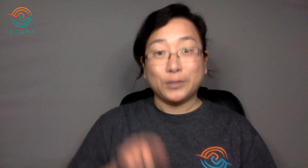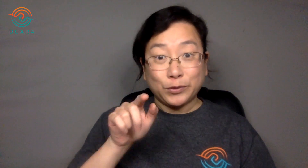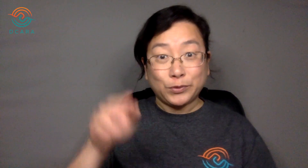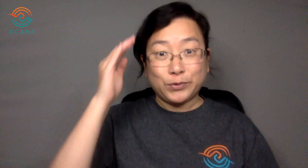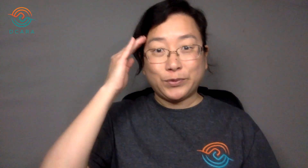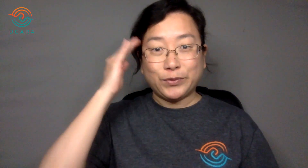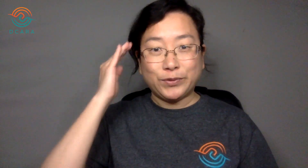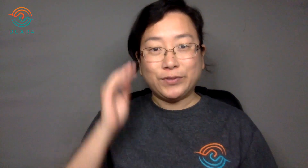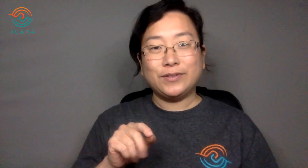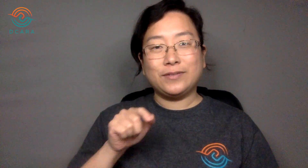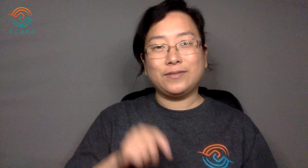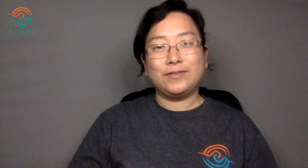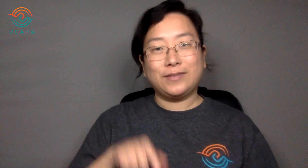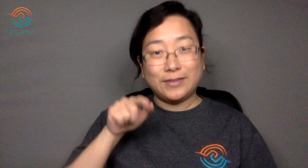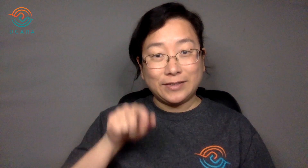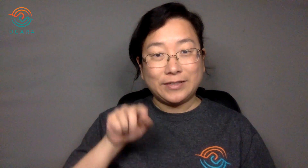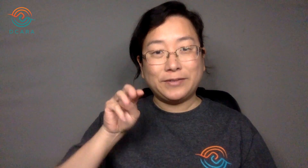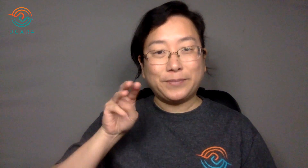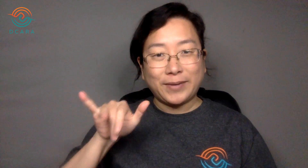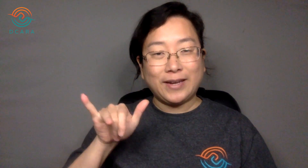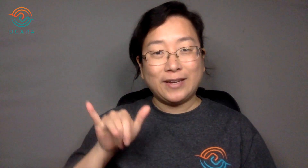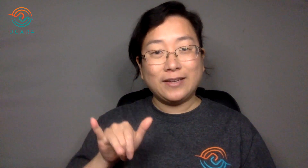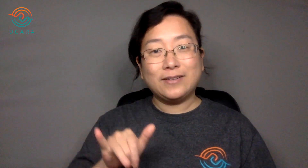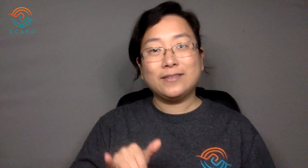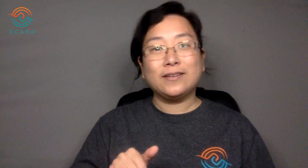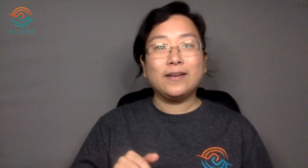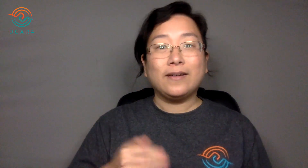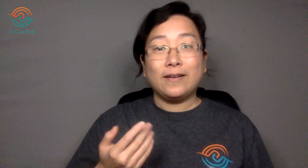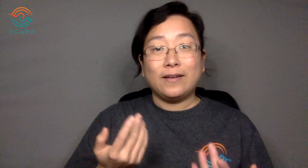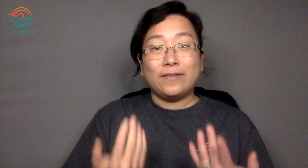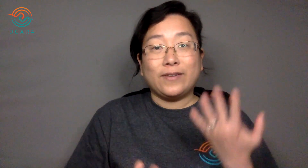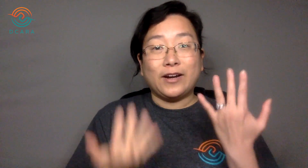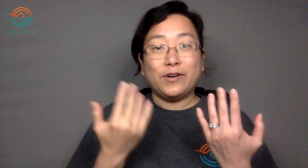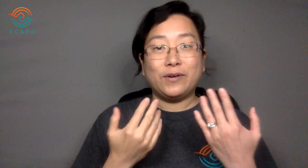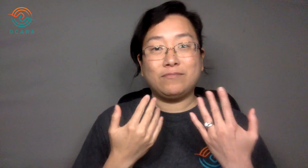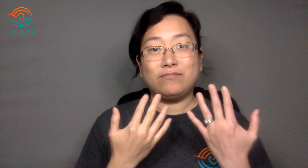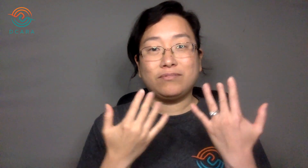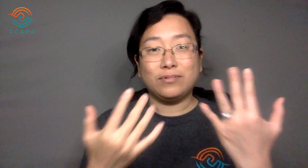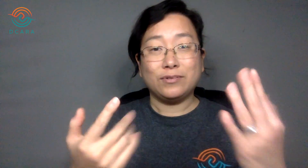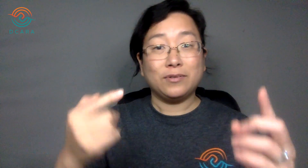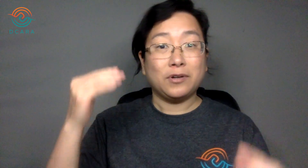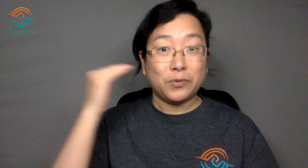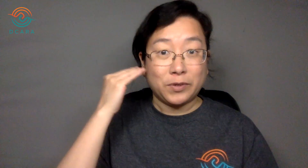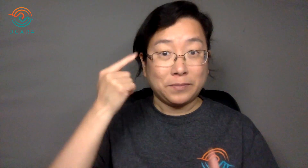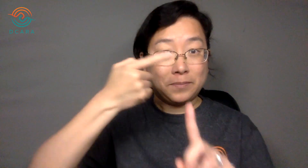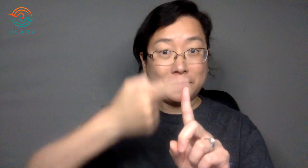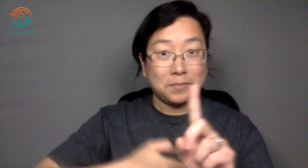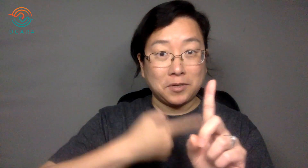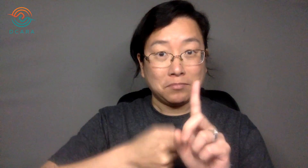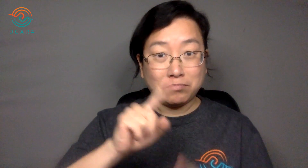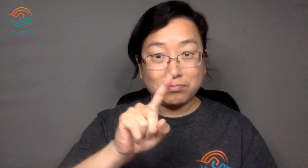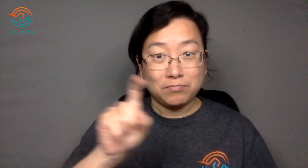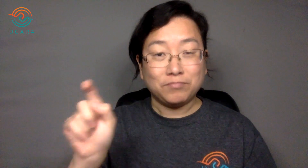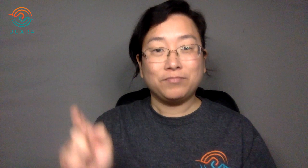Did you know that May is Wildfire Awareness Month?